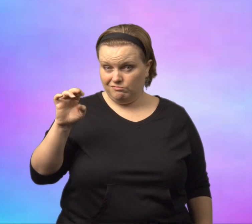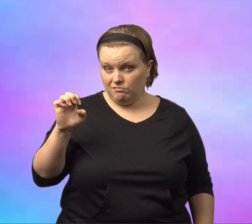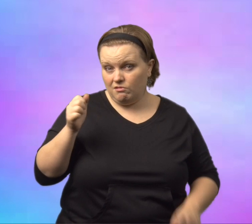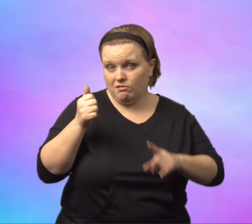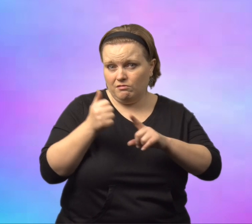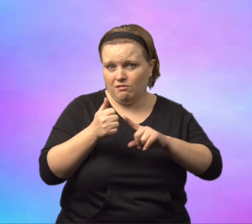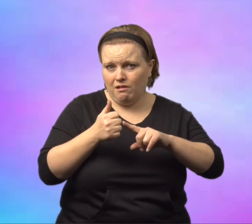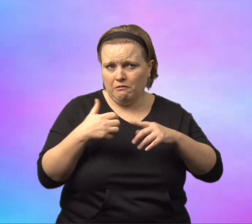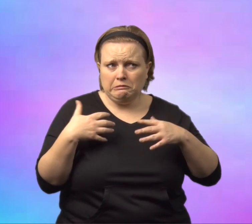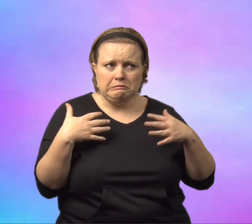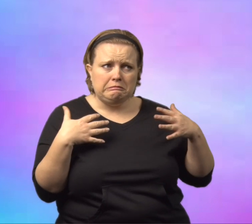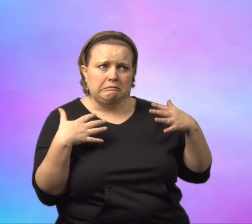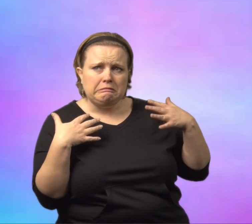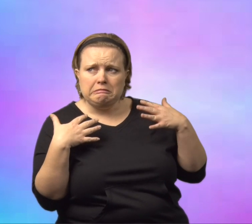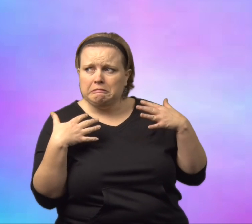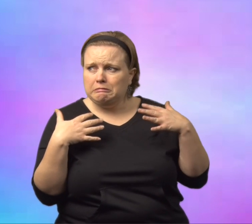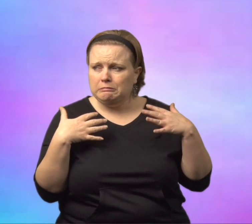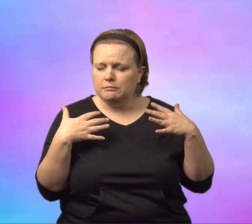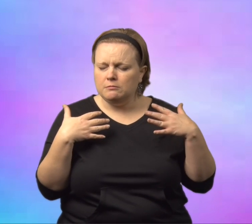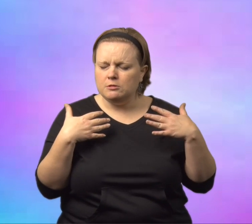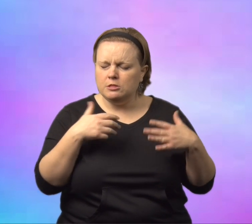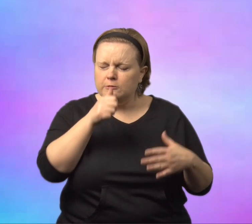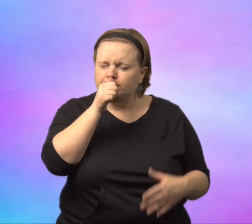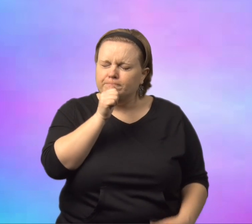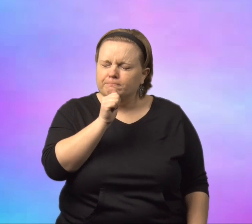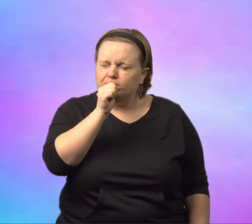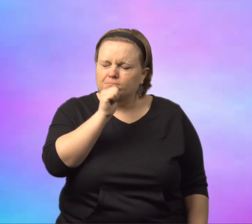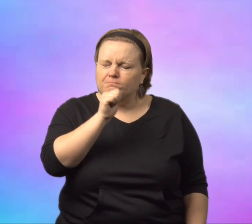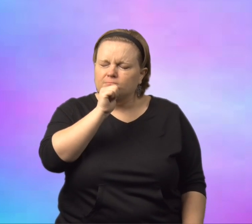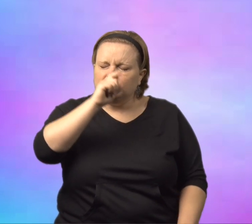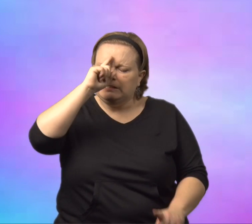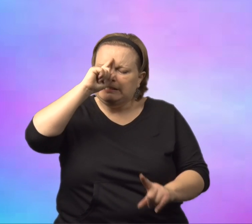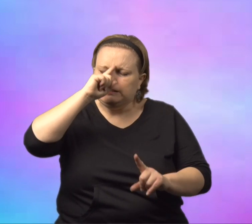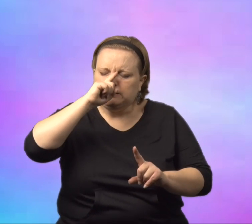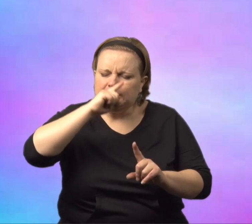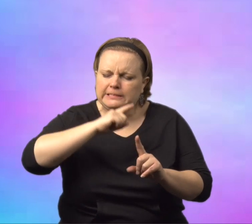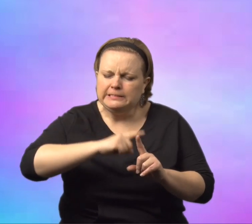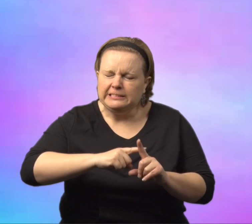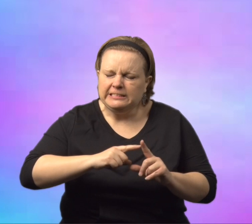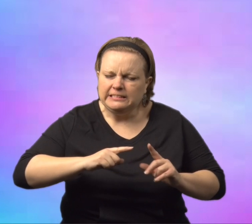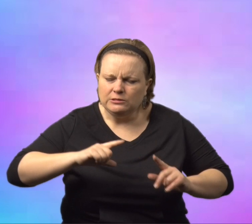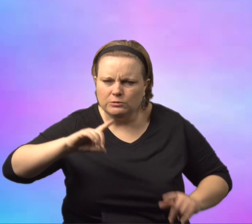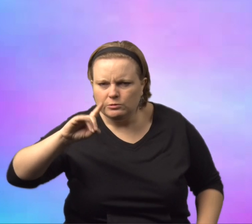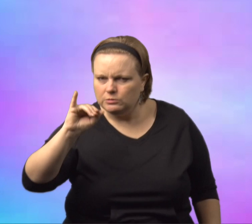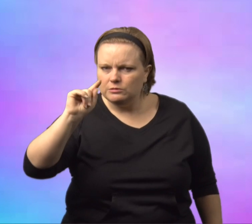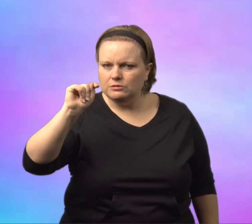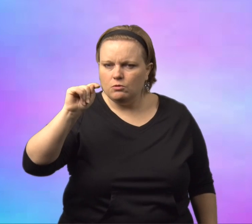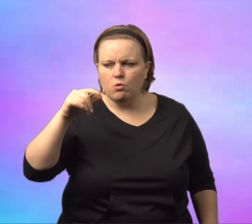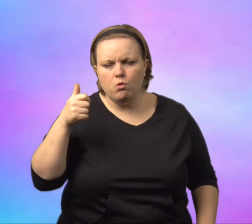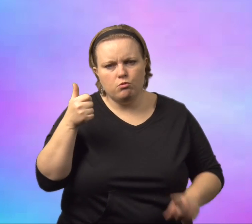Now if you remember, Annemarie was actually scared. She maintained positive thoughts.